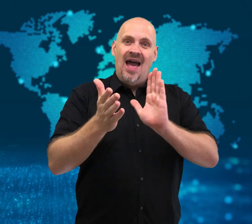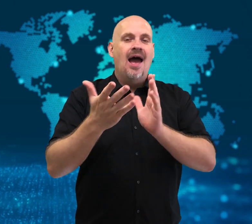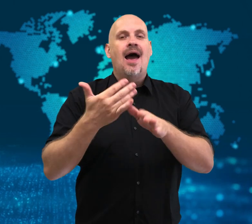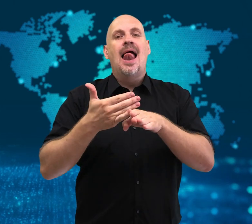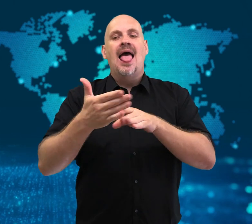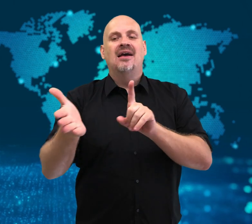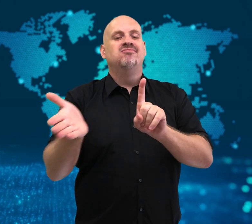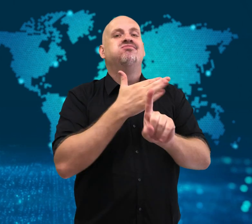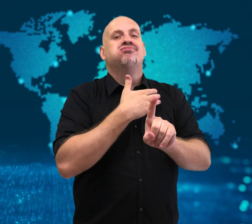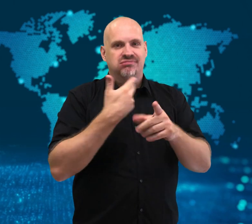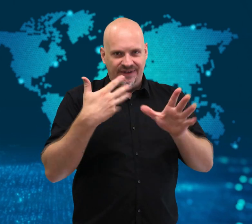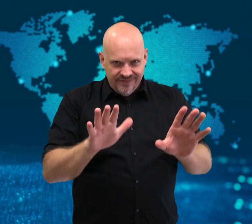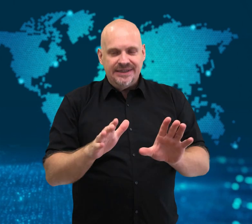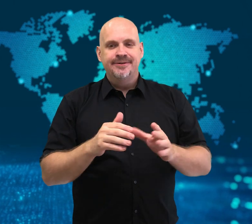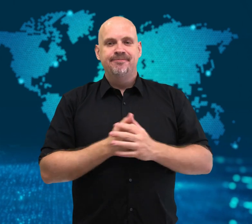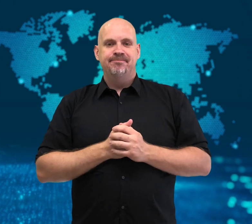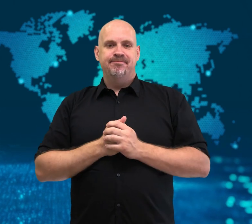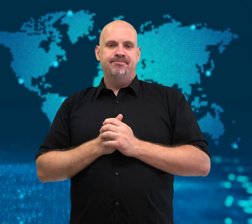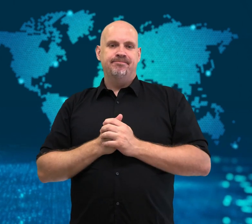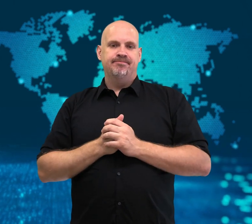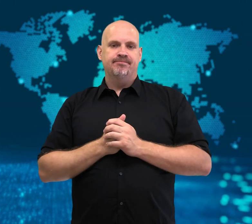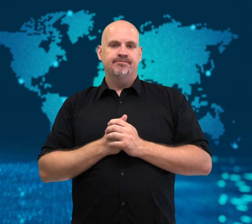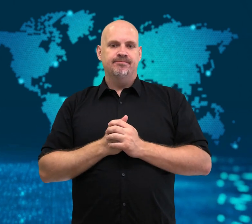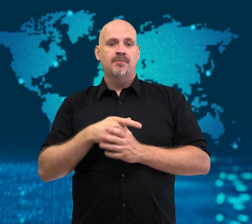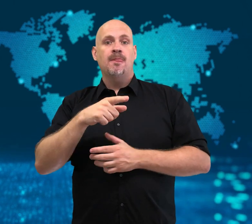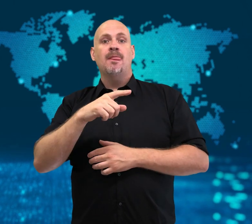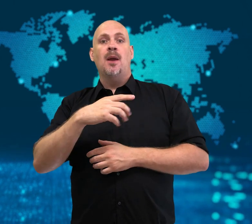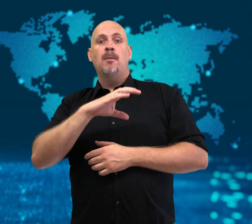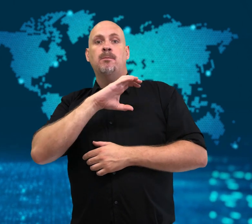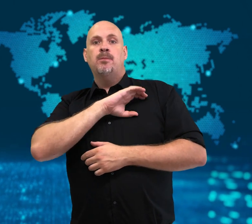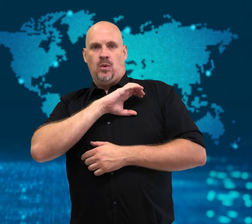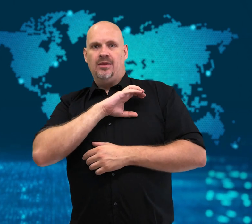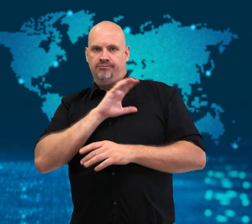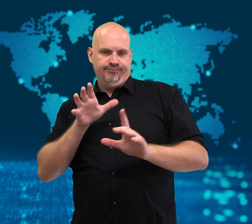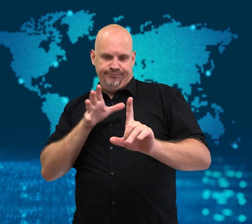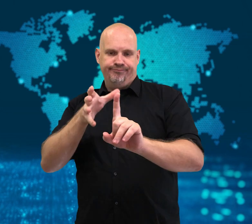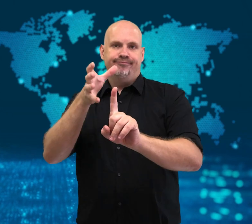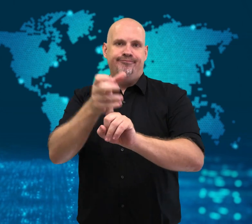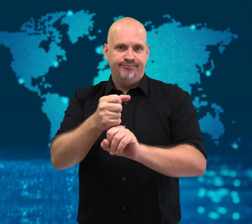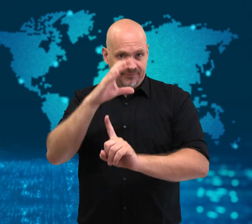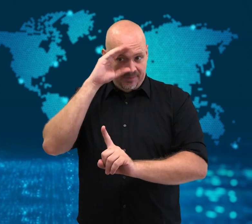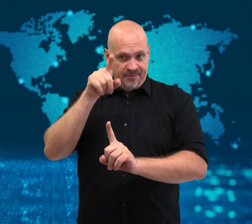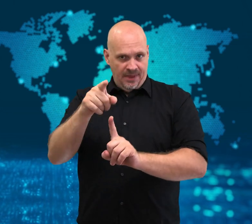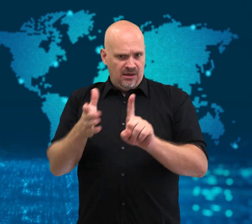One bodyguard had raised a hand to defend Macron,